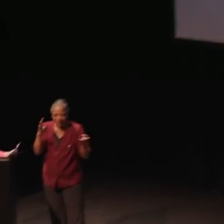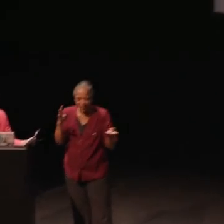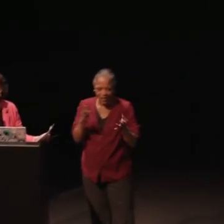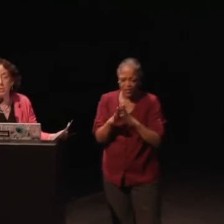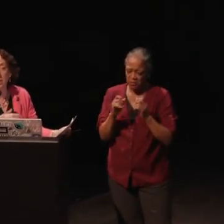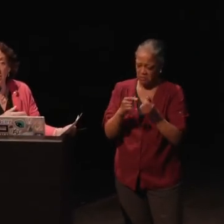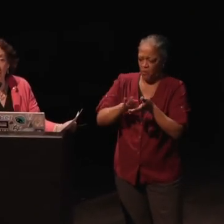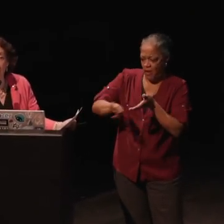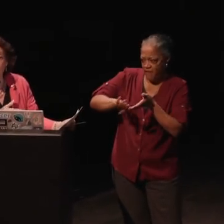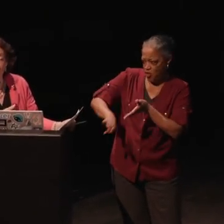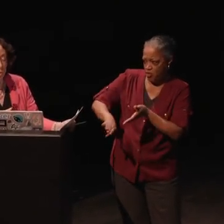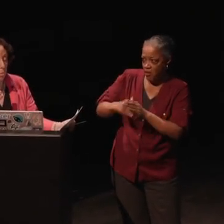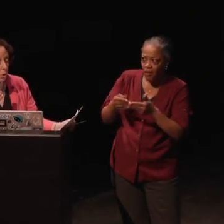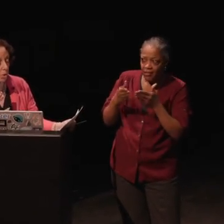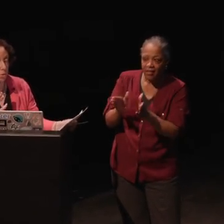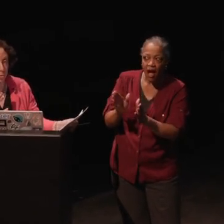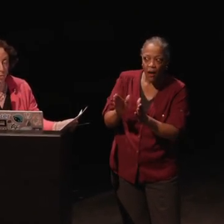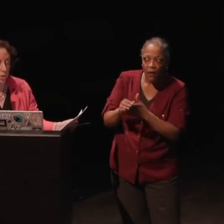the waivers and allow the industry to work through